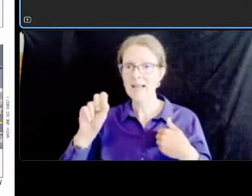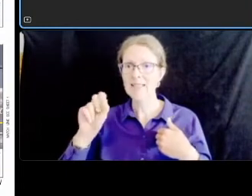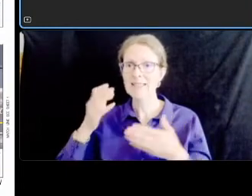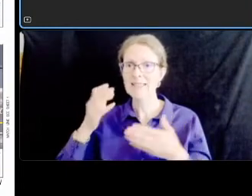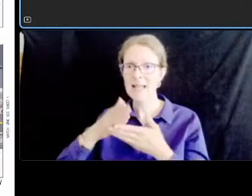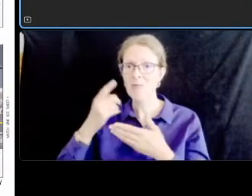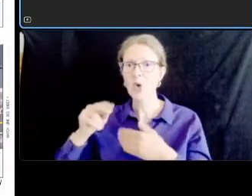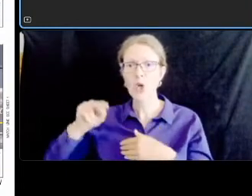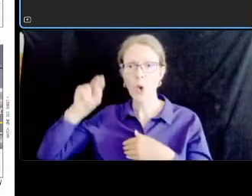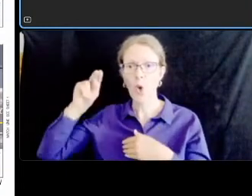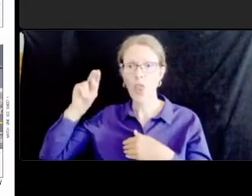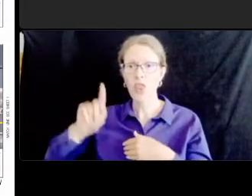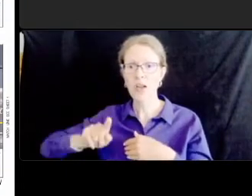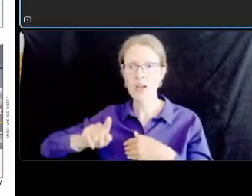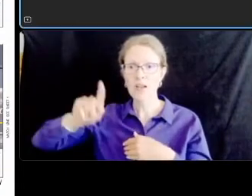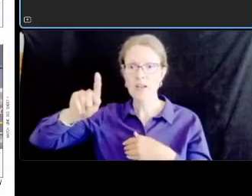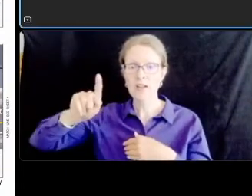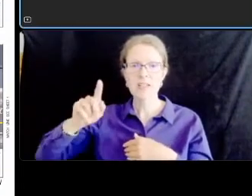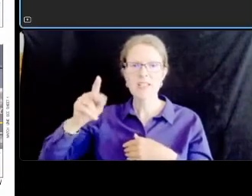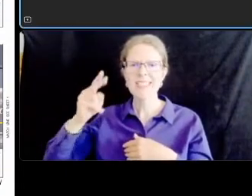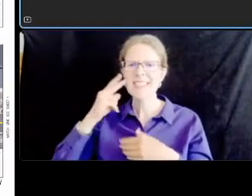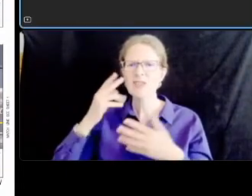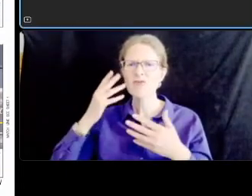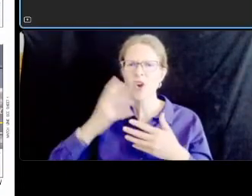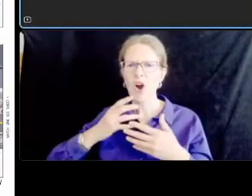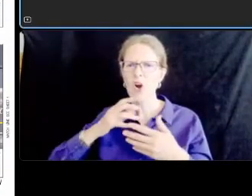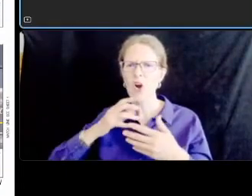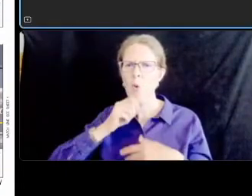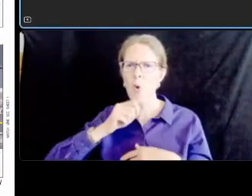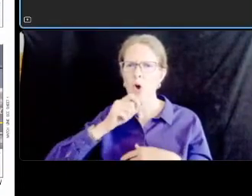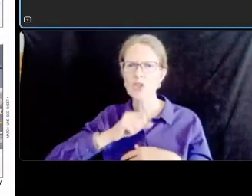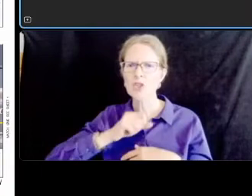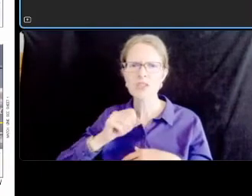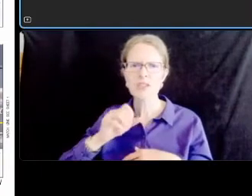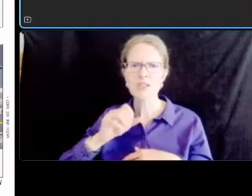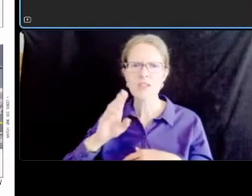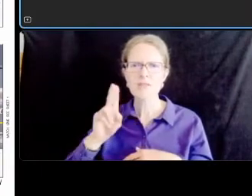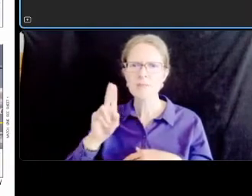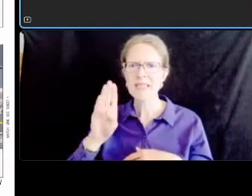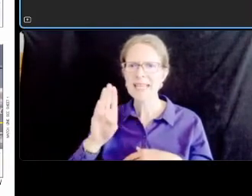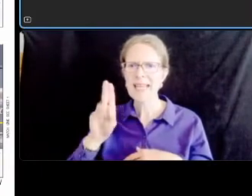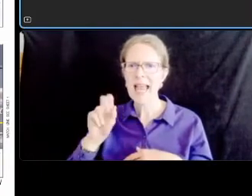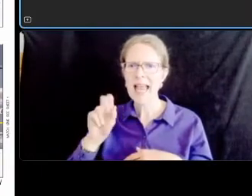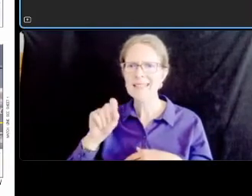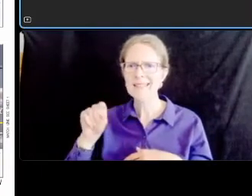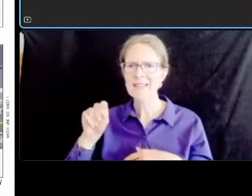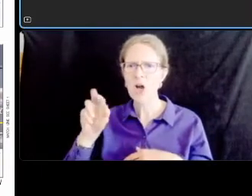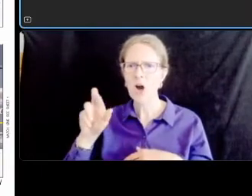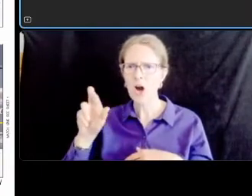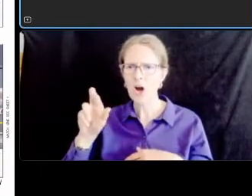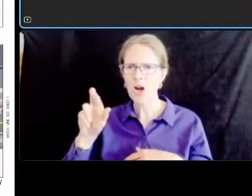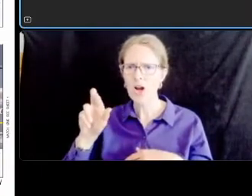the lower drawing and then the existing drawing it was on the opposite side as a near side bus stop